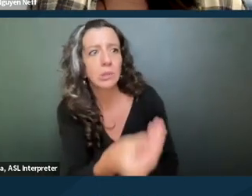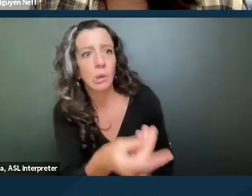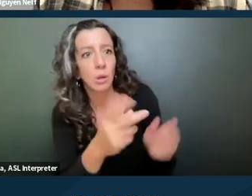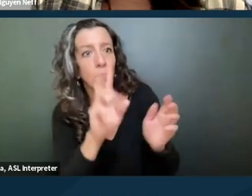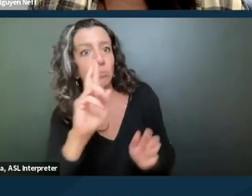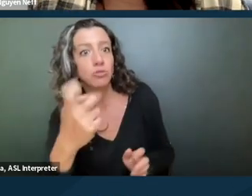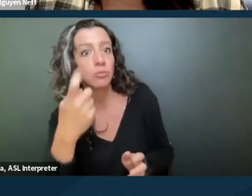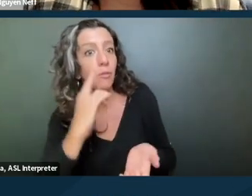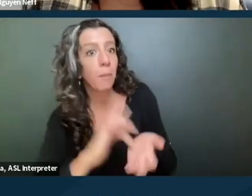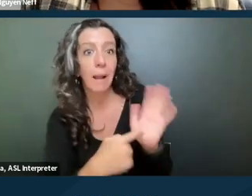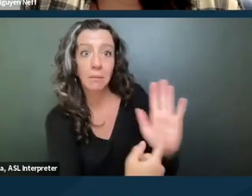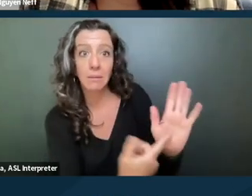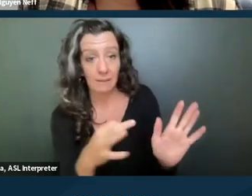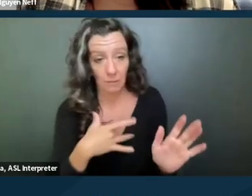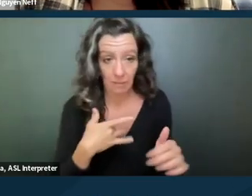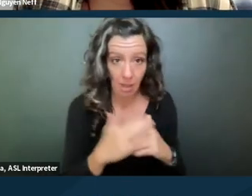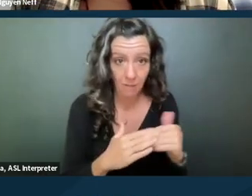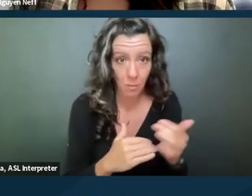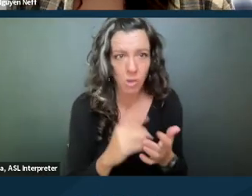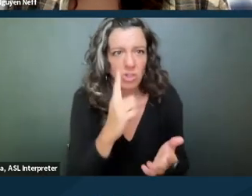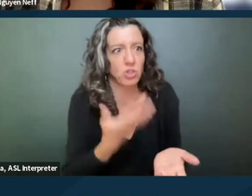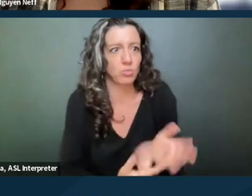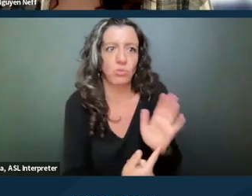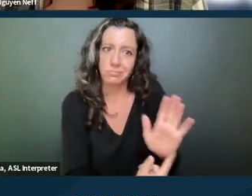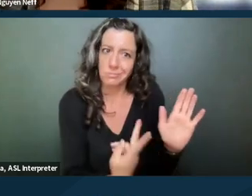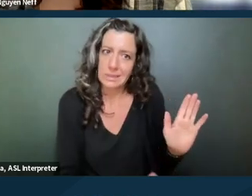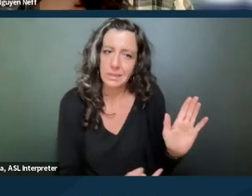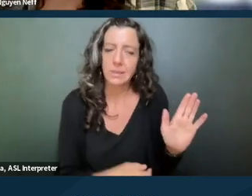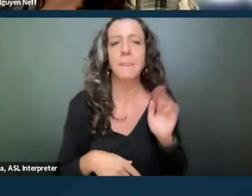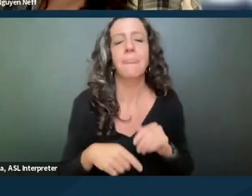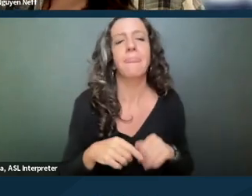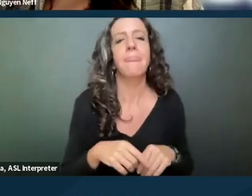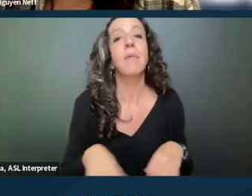just to show something. And then the important thing to know is that